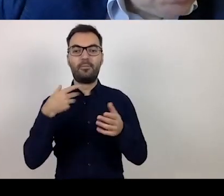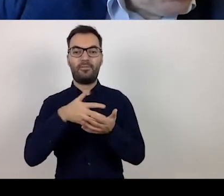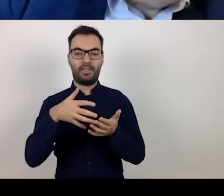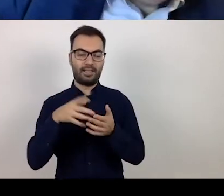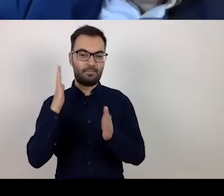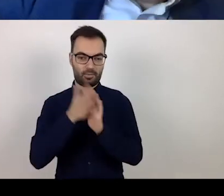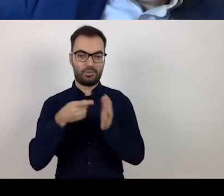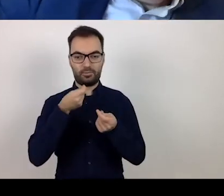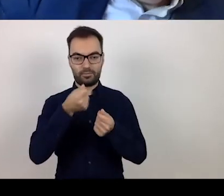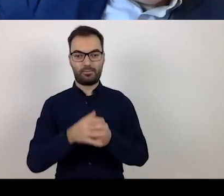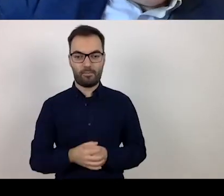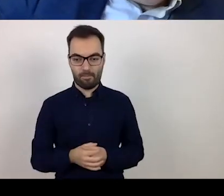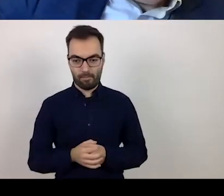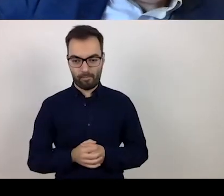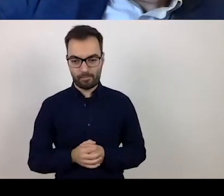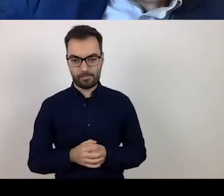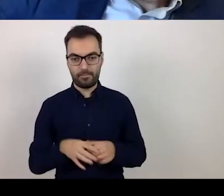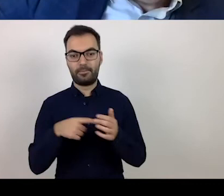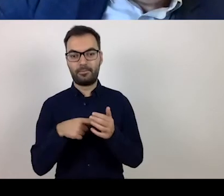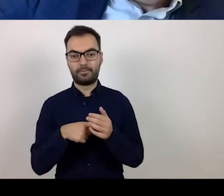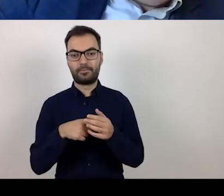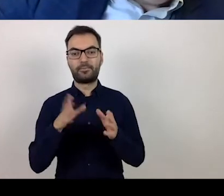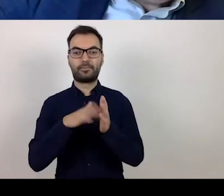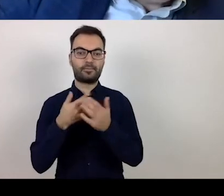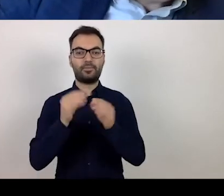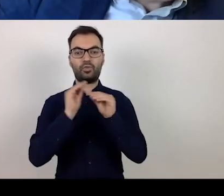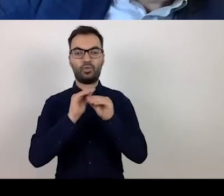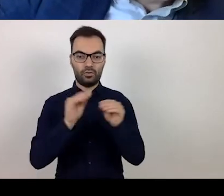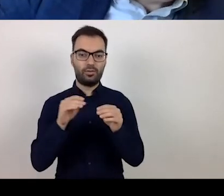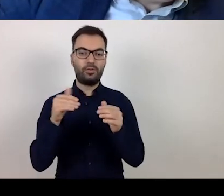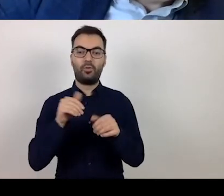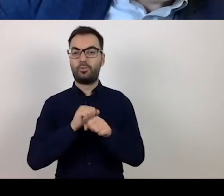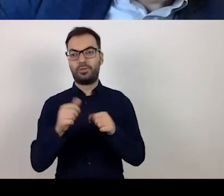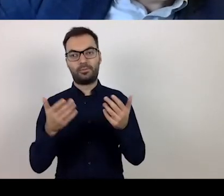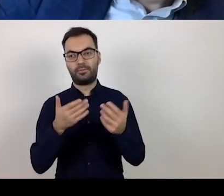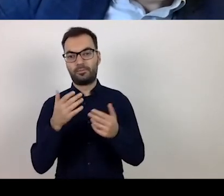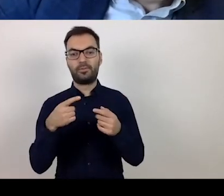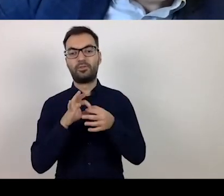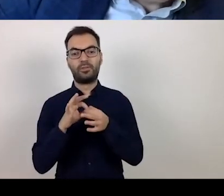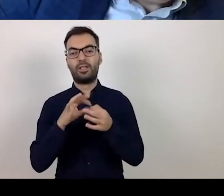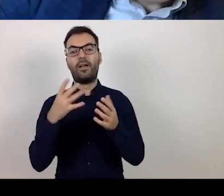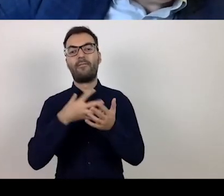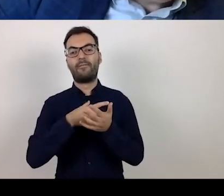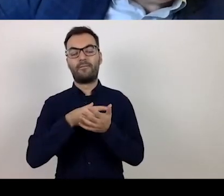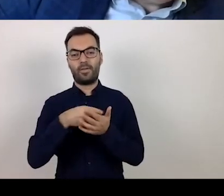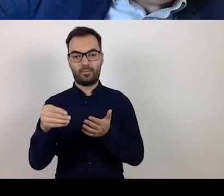They may be spent on training, on remuneration for persons providing services.